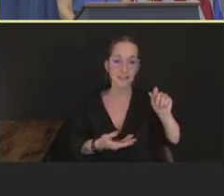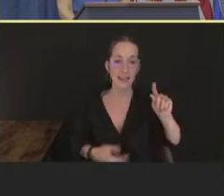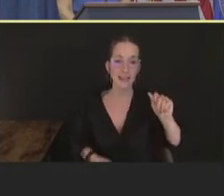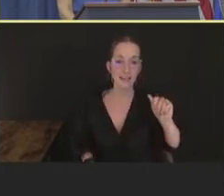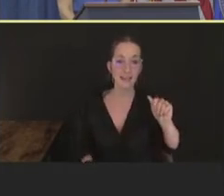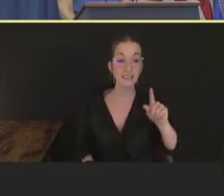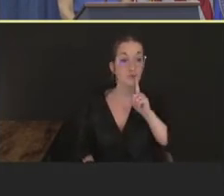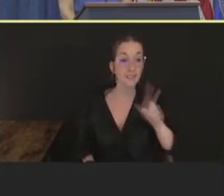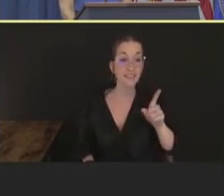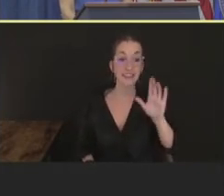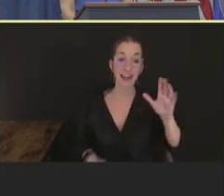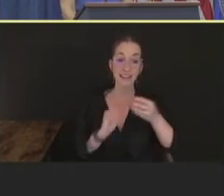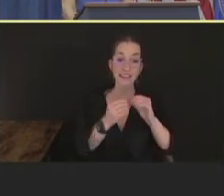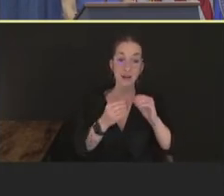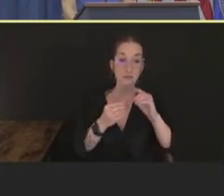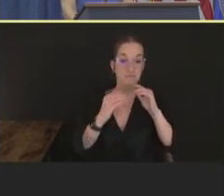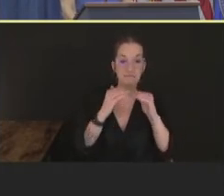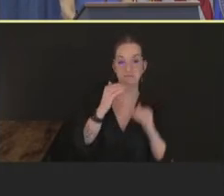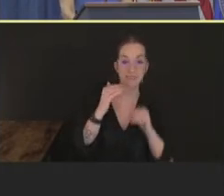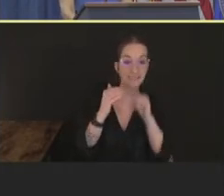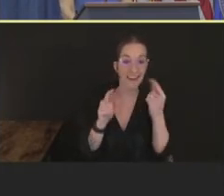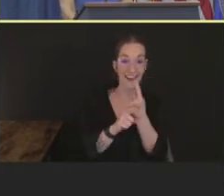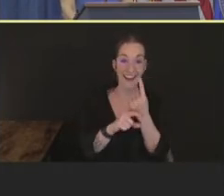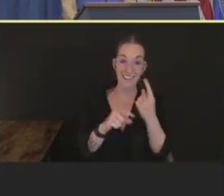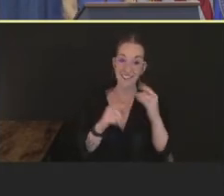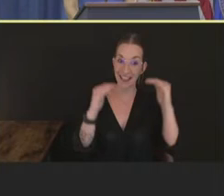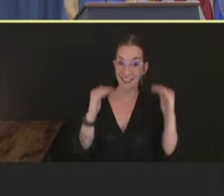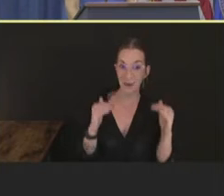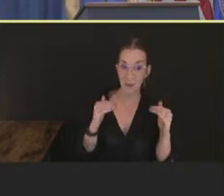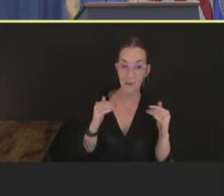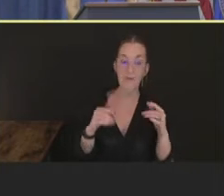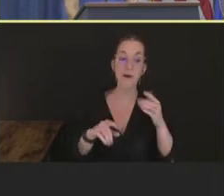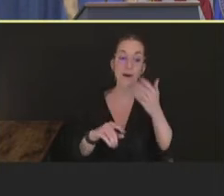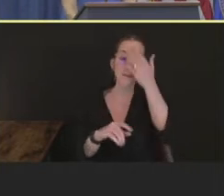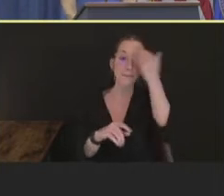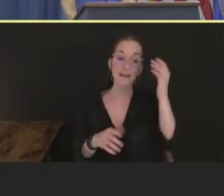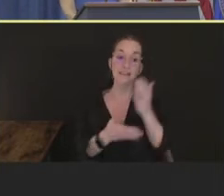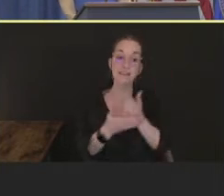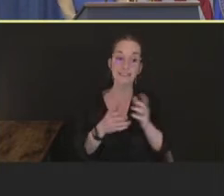again, jurisdictions that are just coming on board with reporting, as well as all the vaccines that